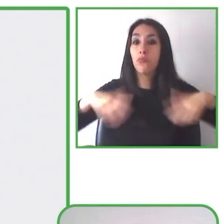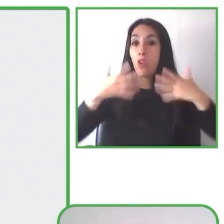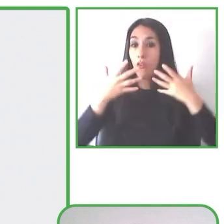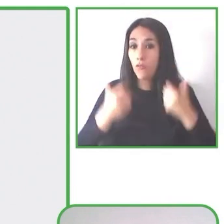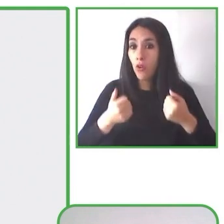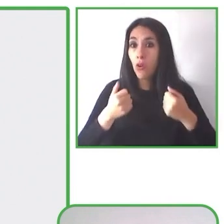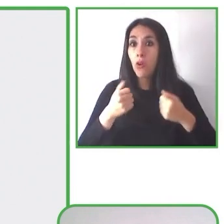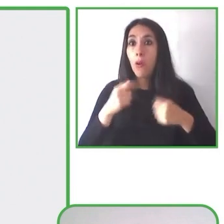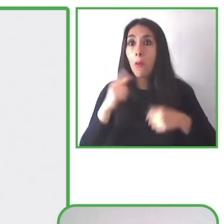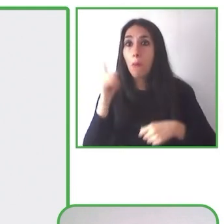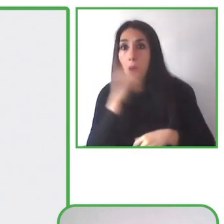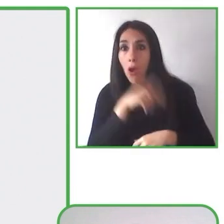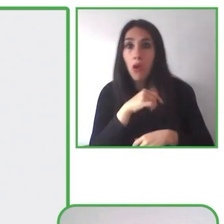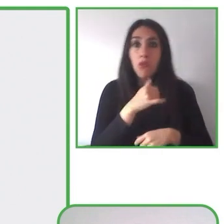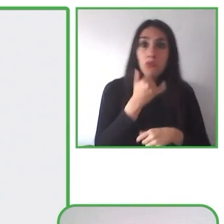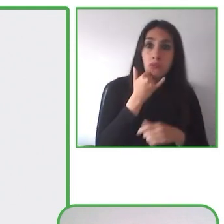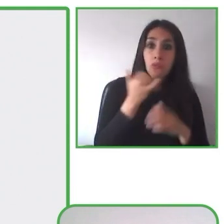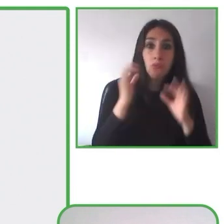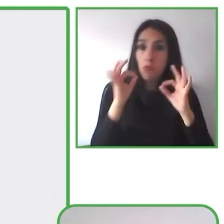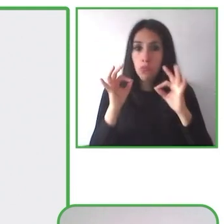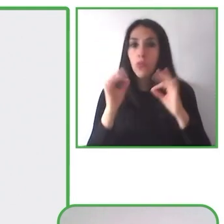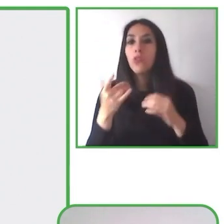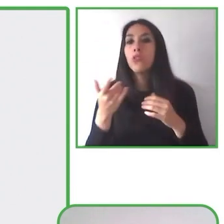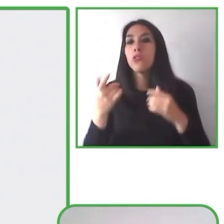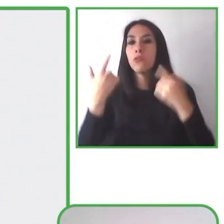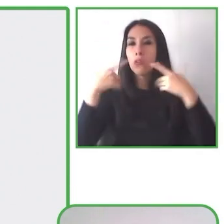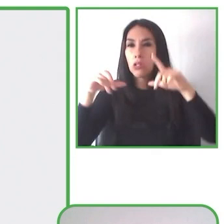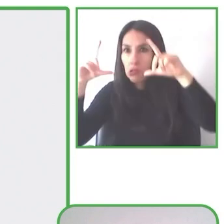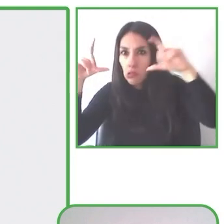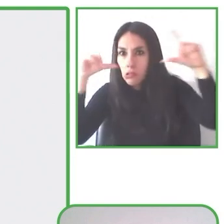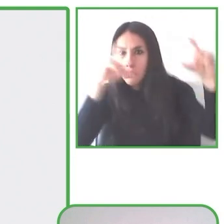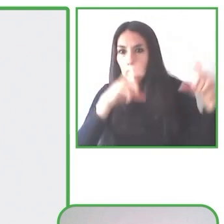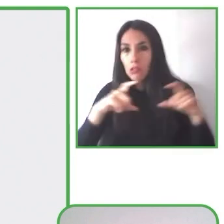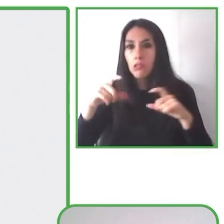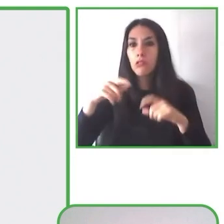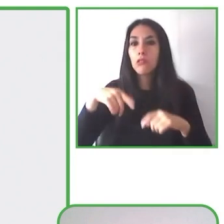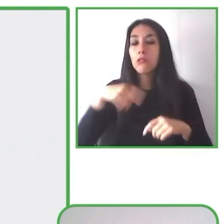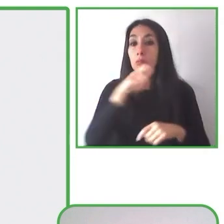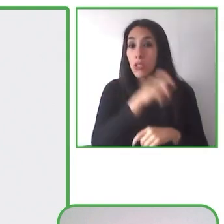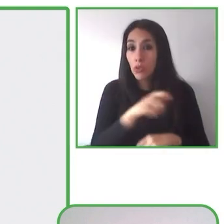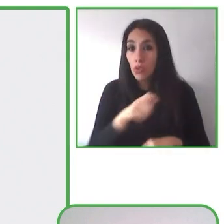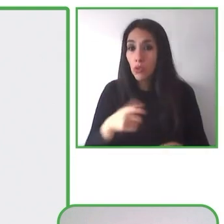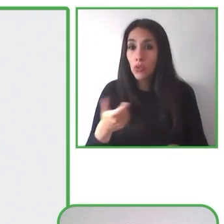and they are empowered and they see what they are going to face. Many people